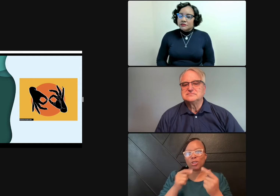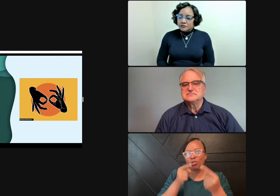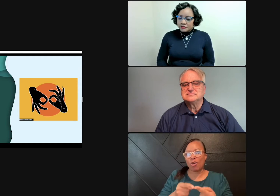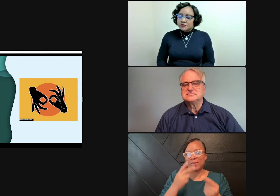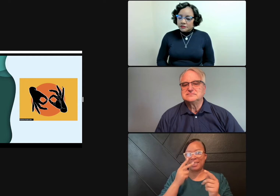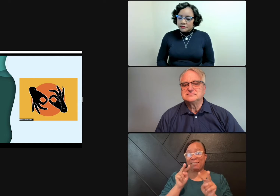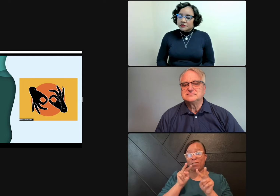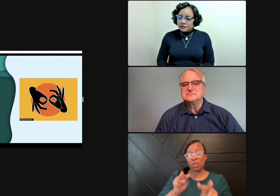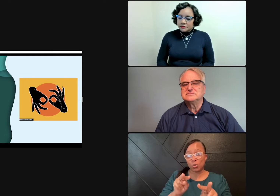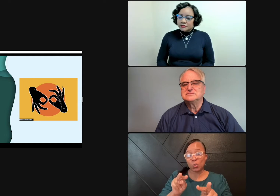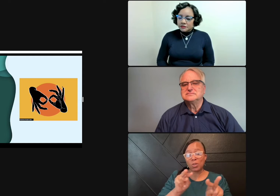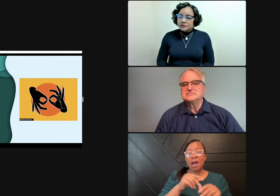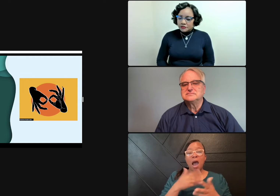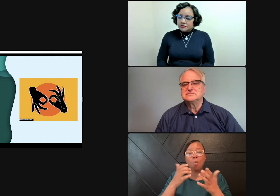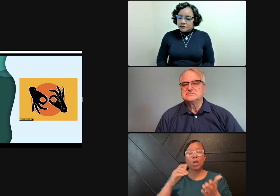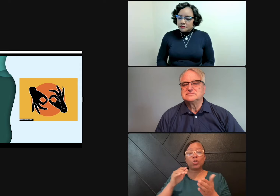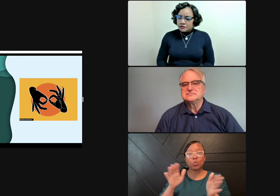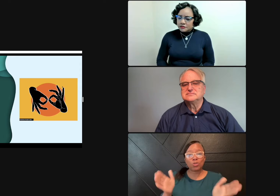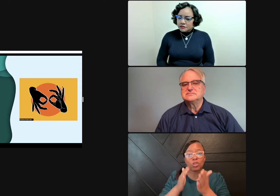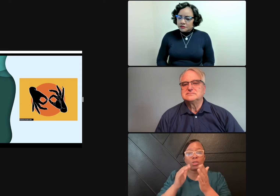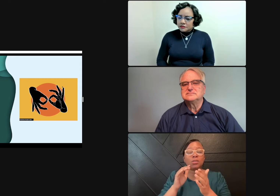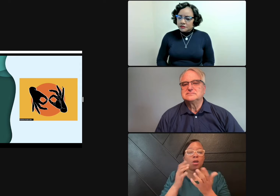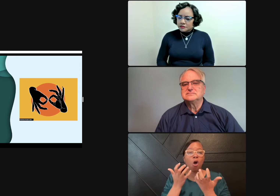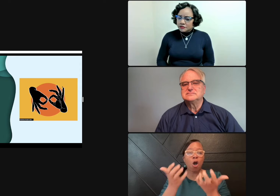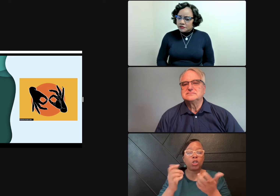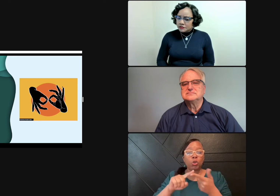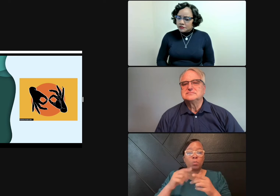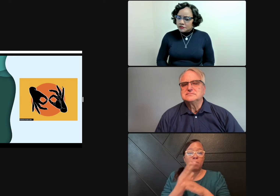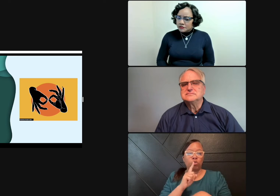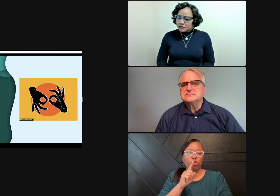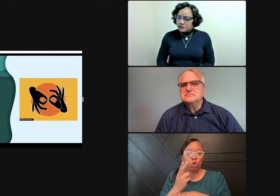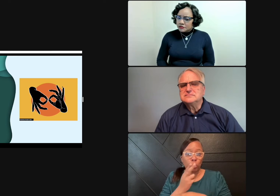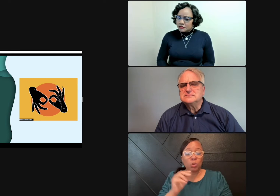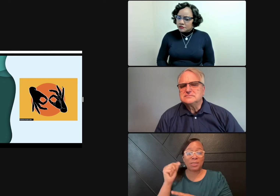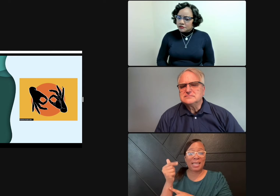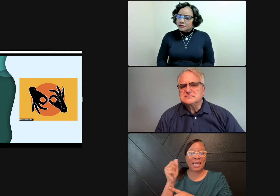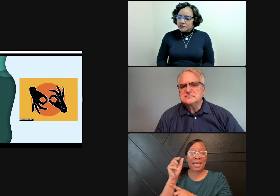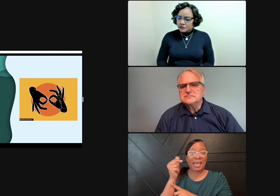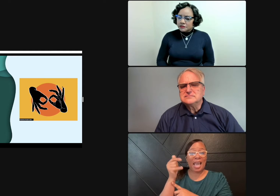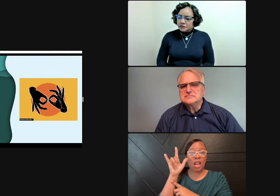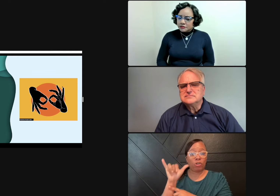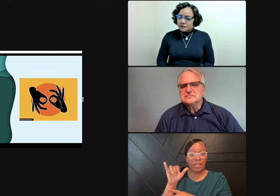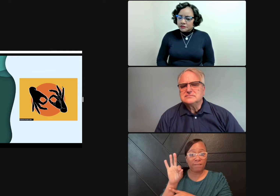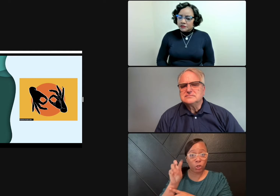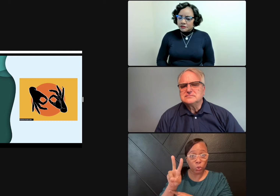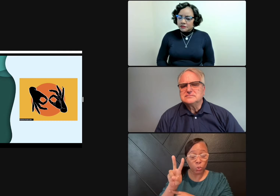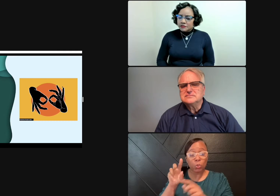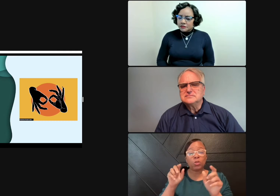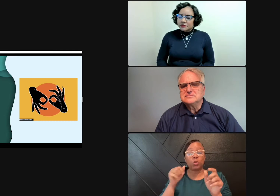Also, I'd like to recognize, it looks like the audience is struggling to view. So we want to make sure that everyone